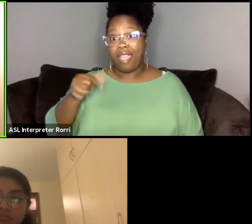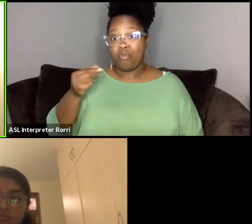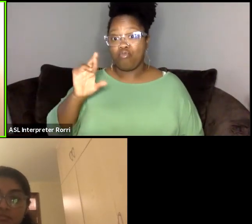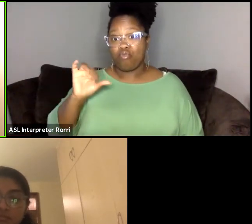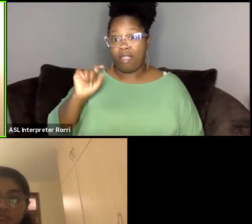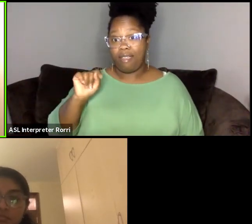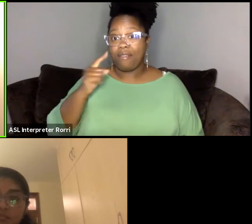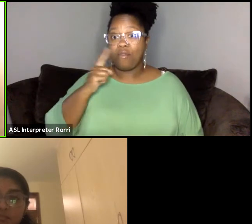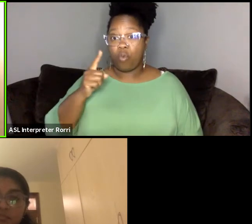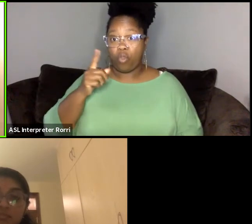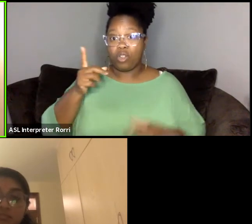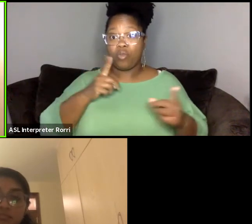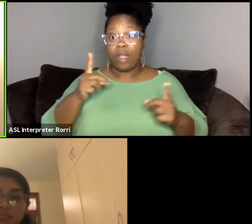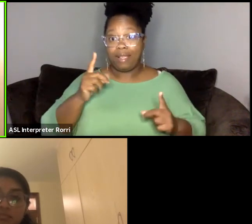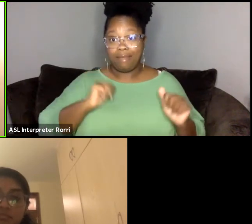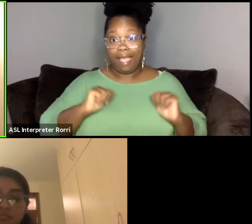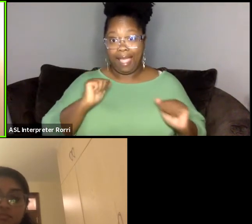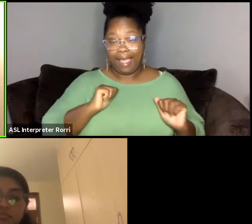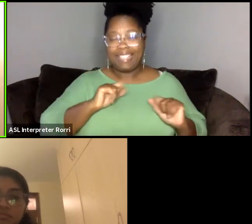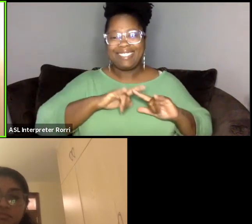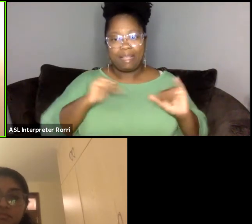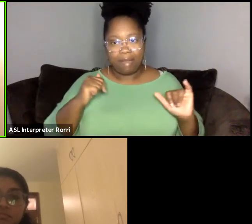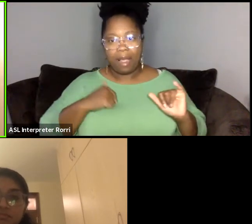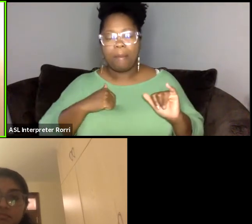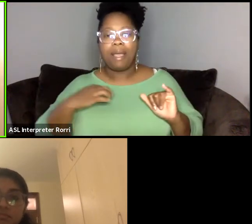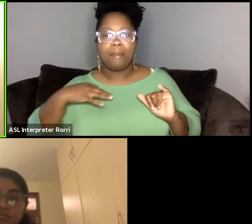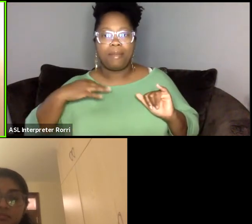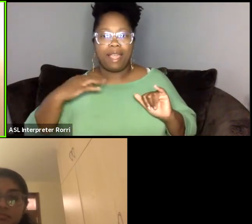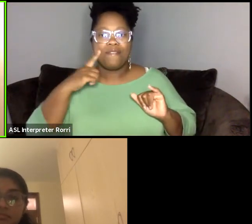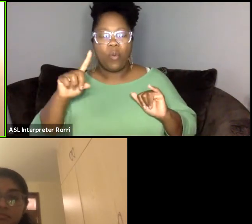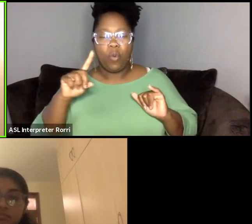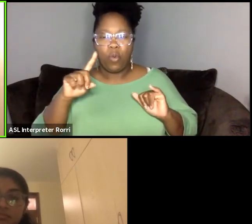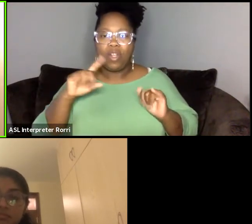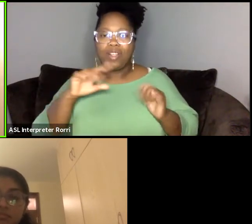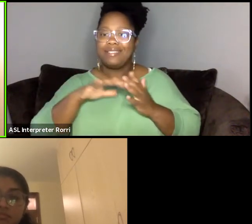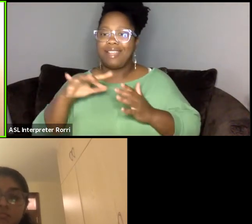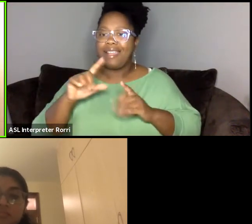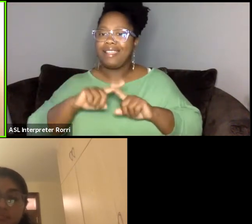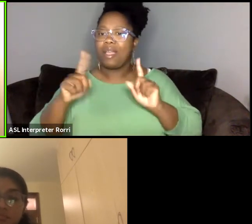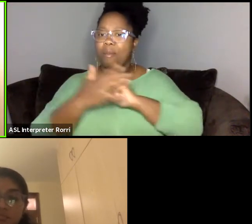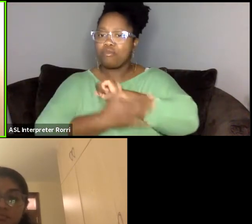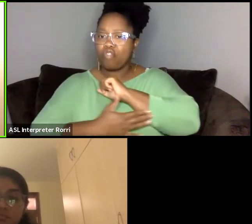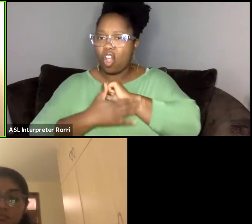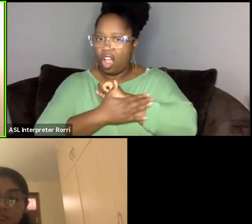for a study abroad program because I minored in French. And so I had to choose between do I go do